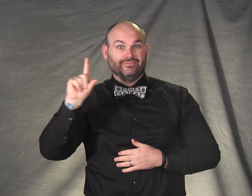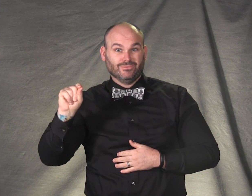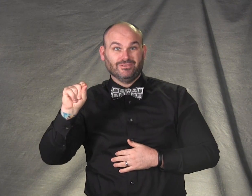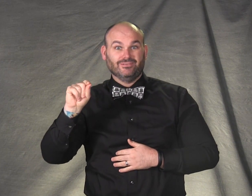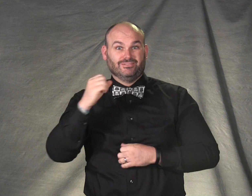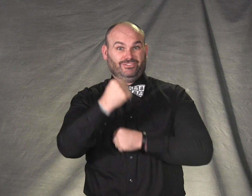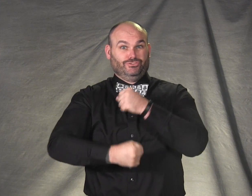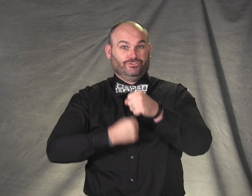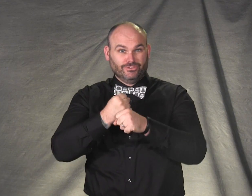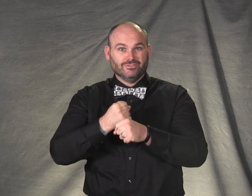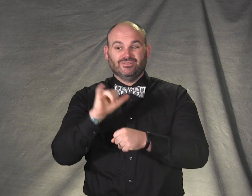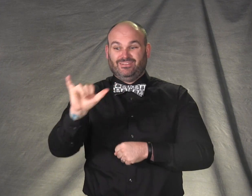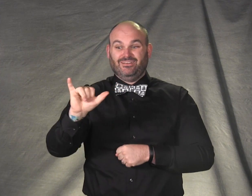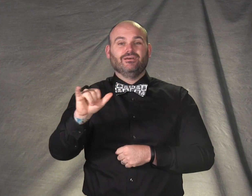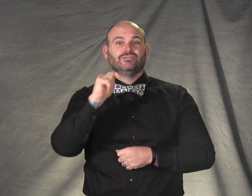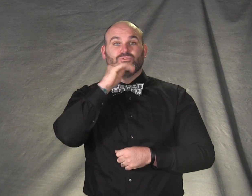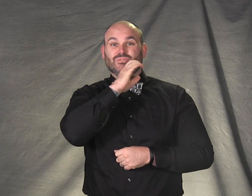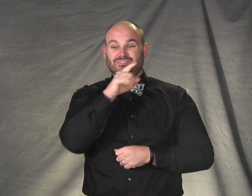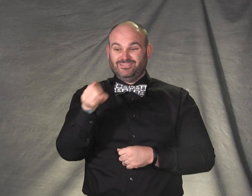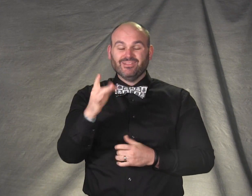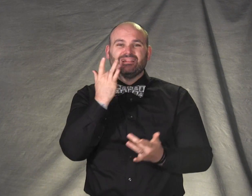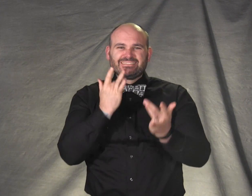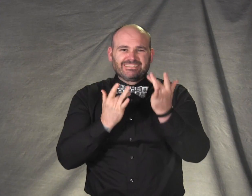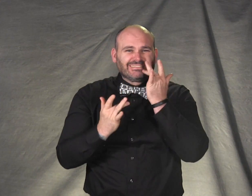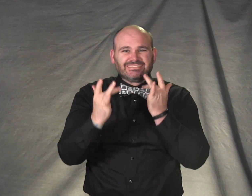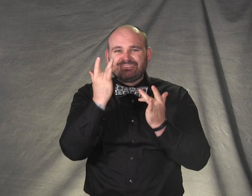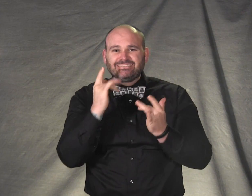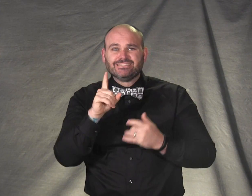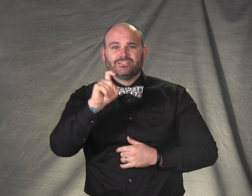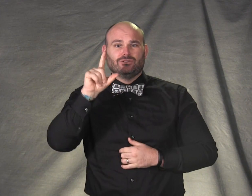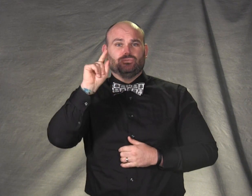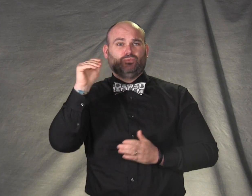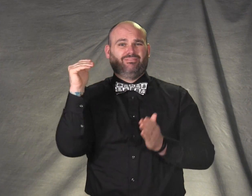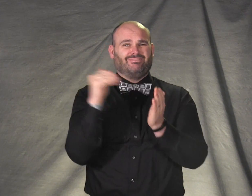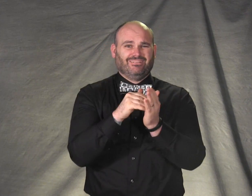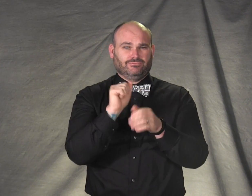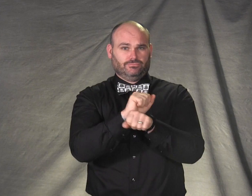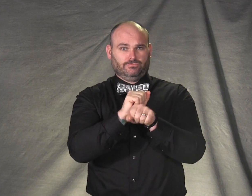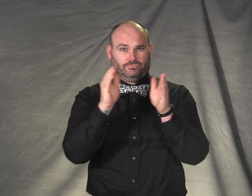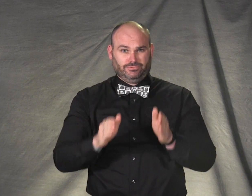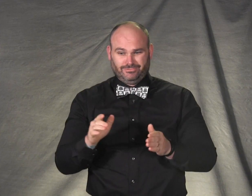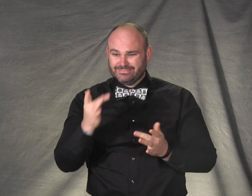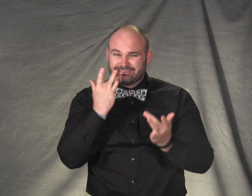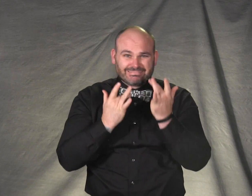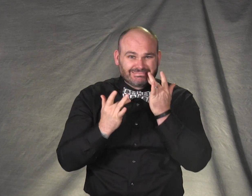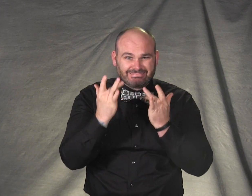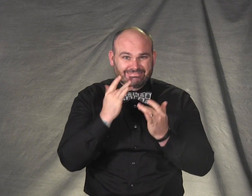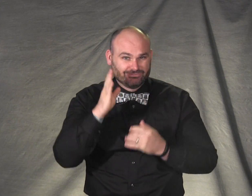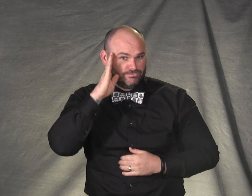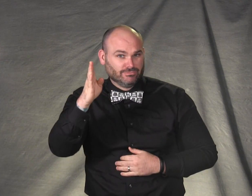the Twin Cities metro area alone will be short 120,000 workers.